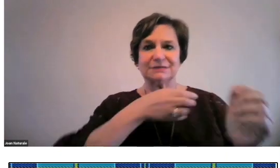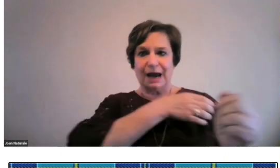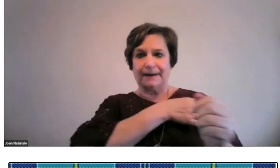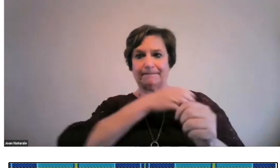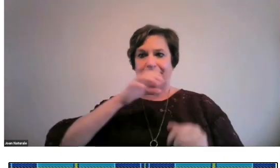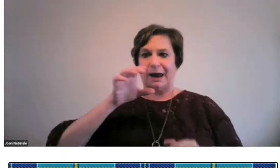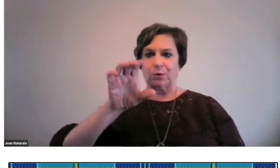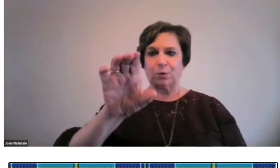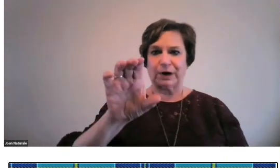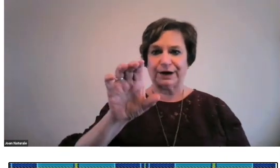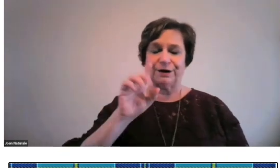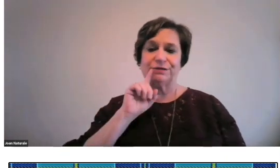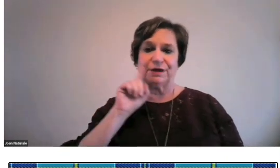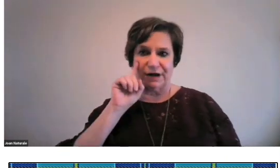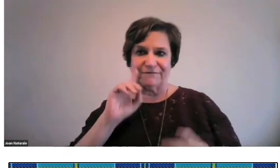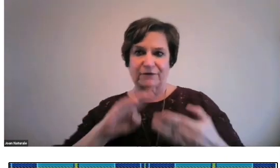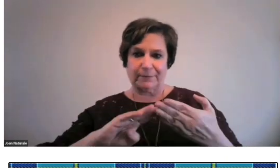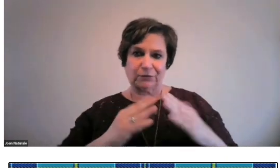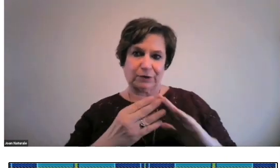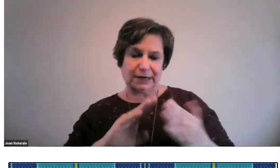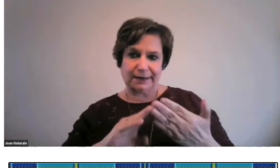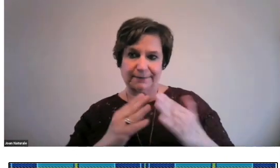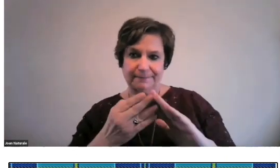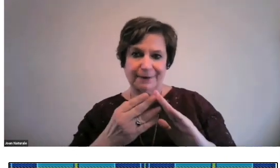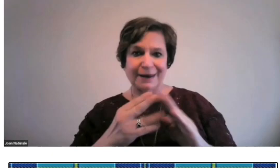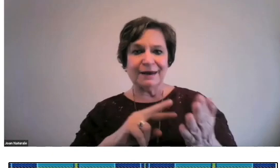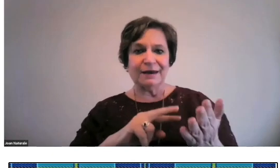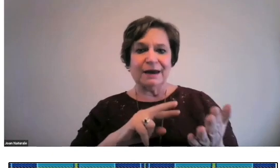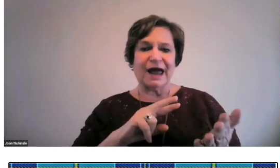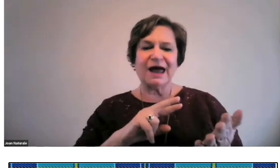Now, this model implies empowering the deaf community.